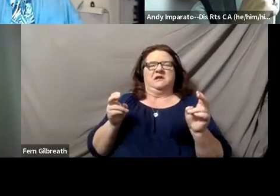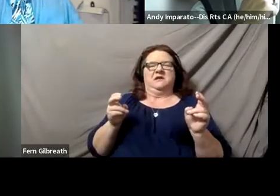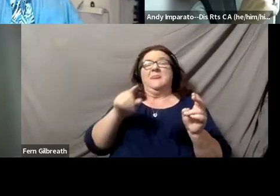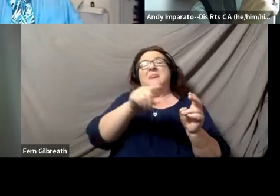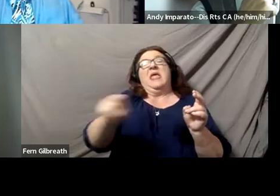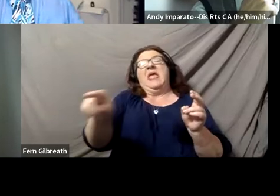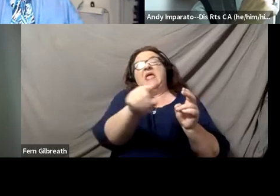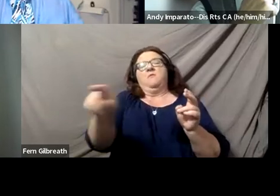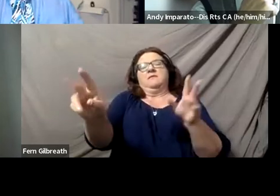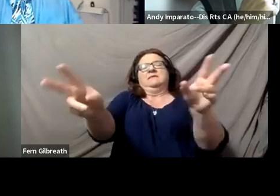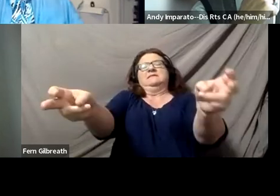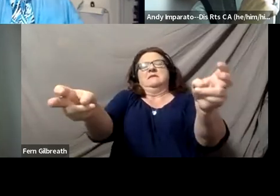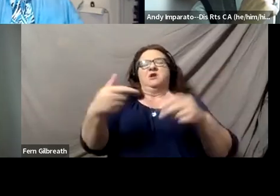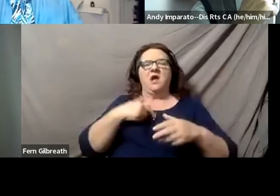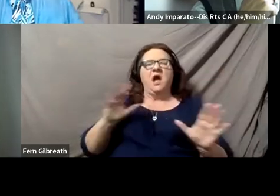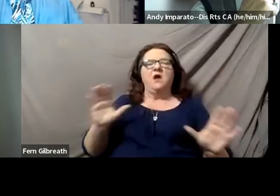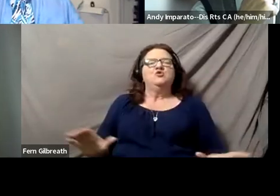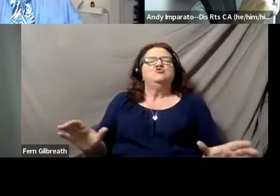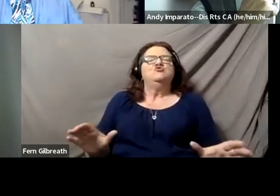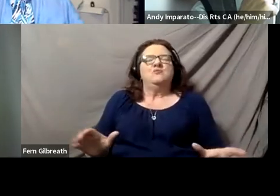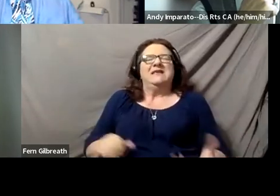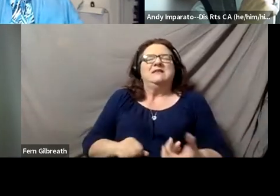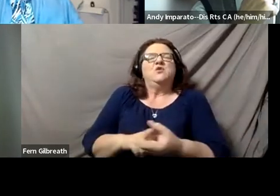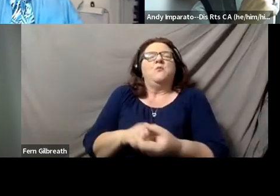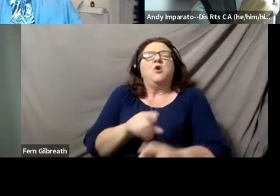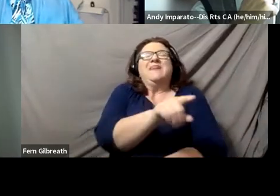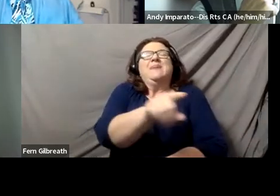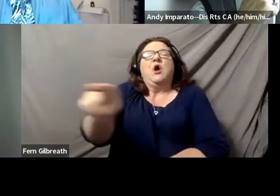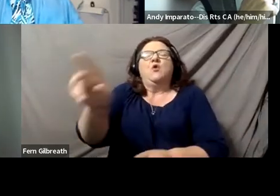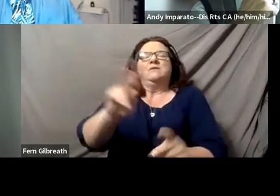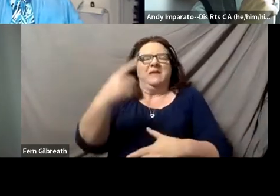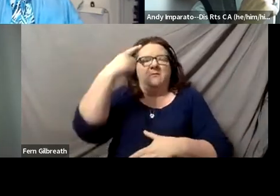I was still doing things for people with disabilities. I was supporting them.